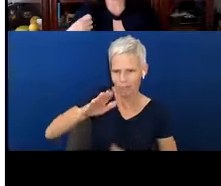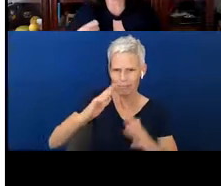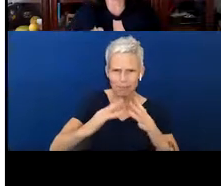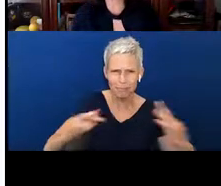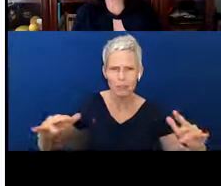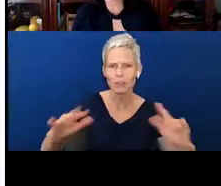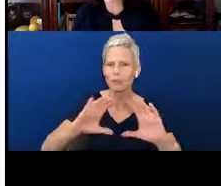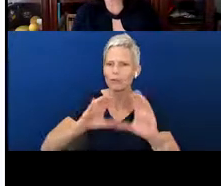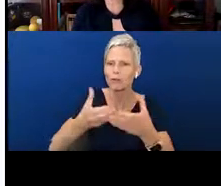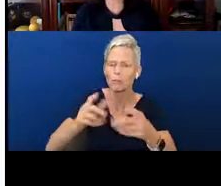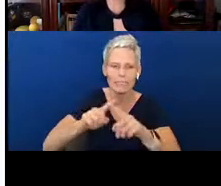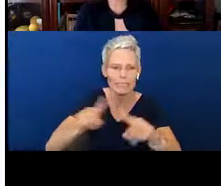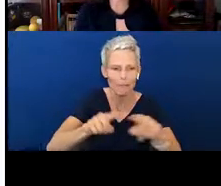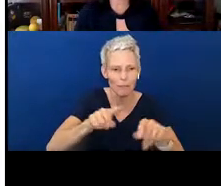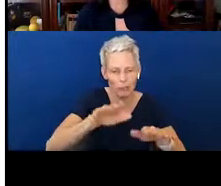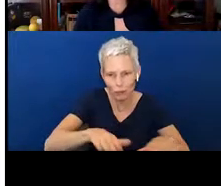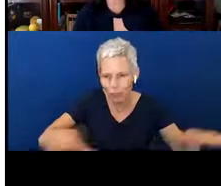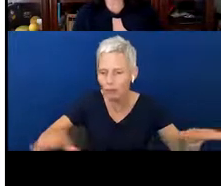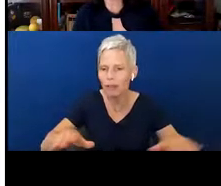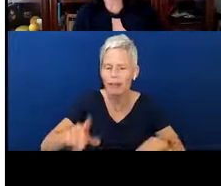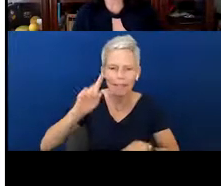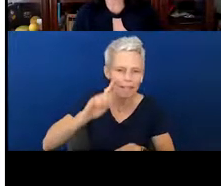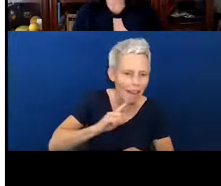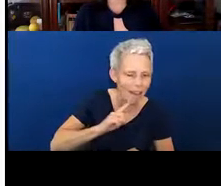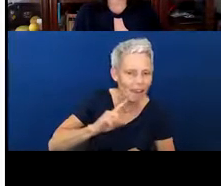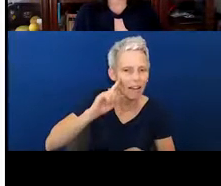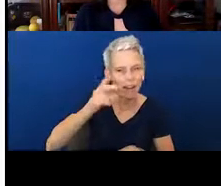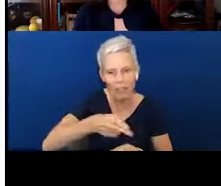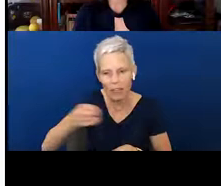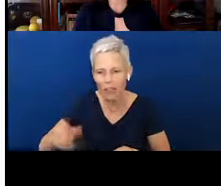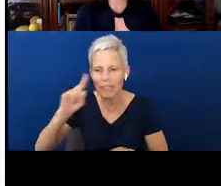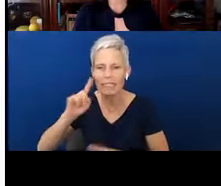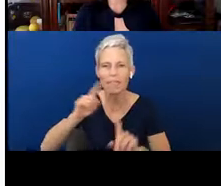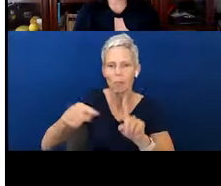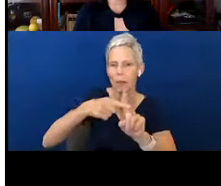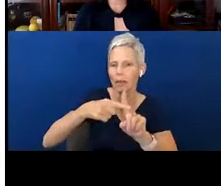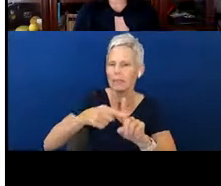kiddos who are deaf or hard of hearing, who are deaf plus in different ages, deciding that there